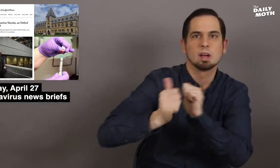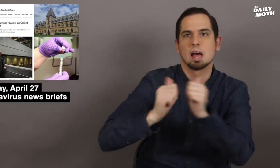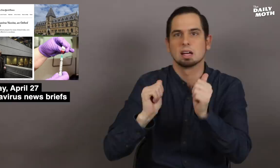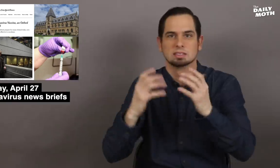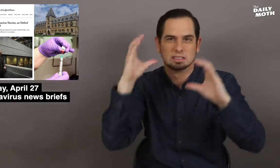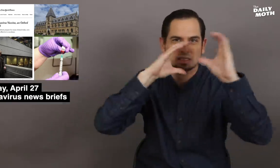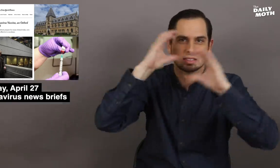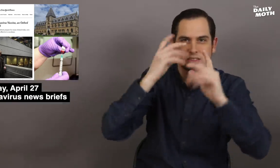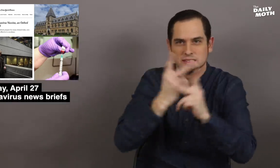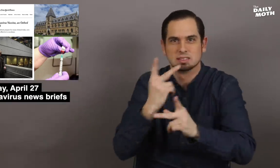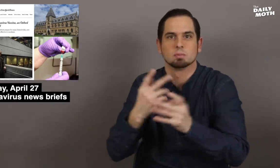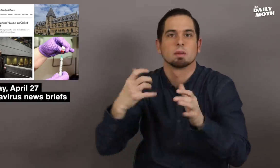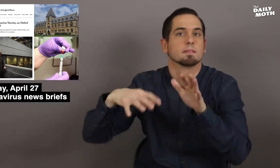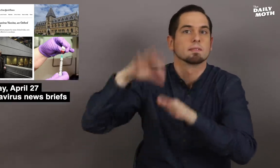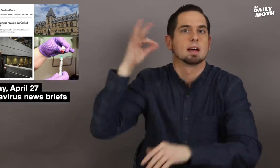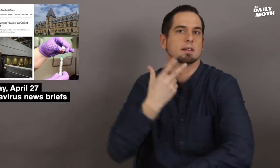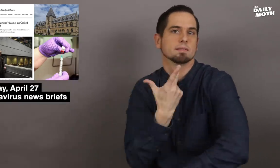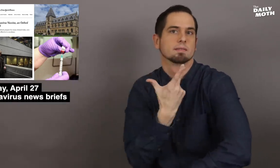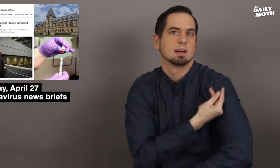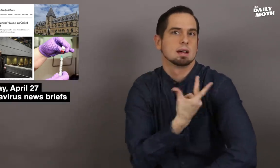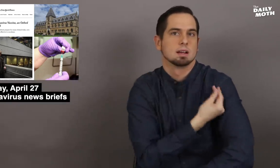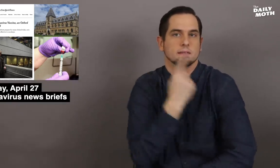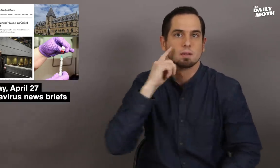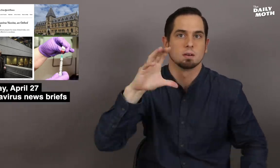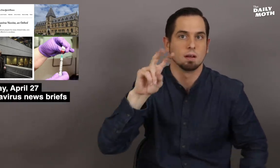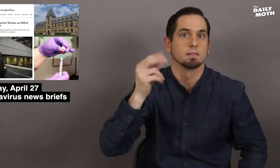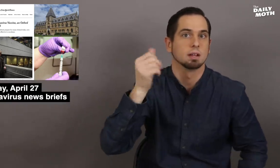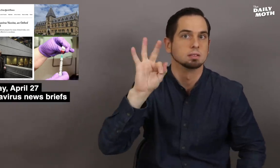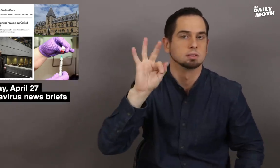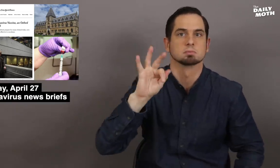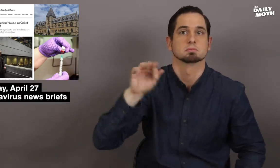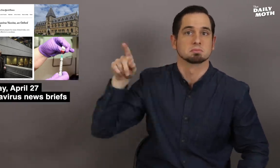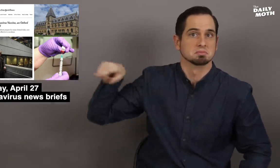the race to find a vaccine for COVID-19.